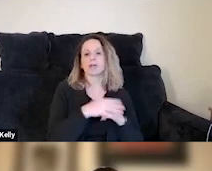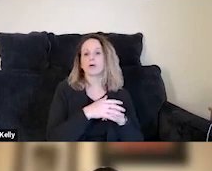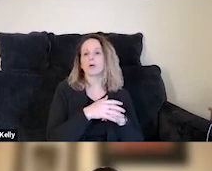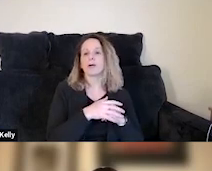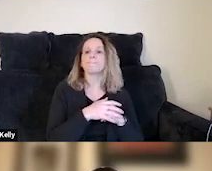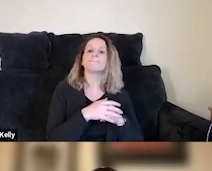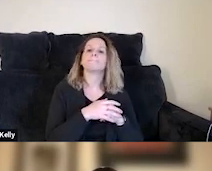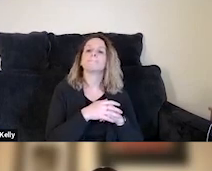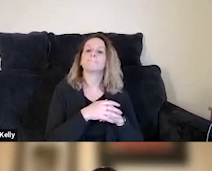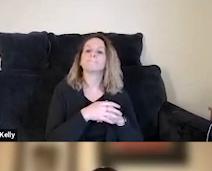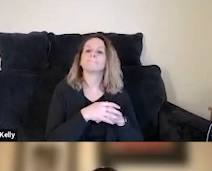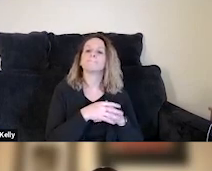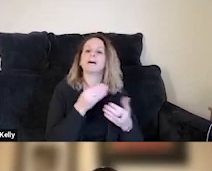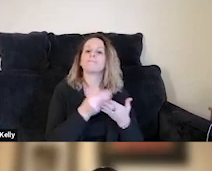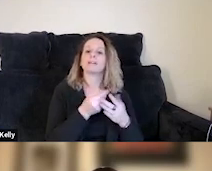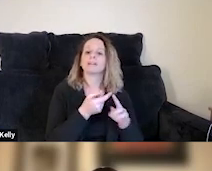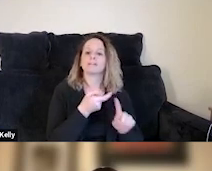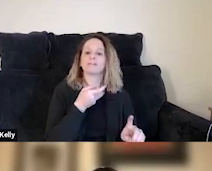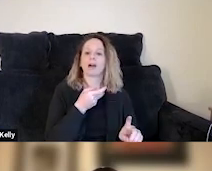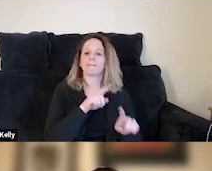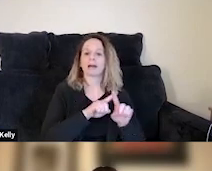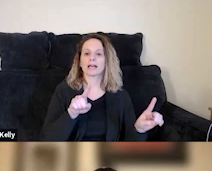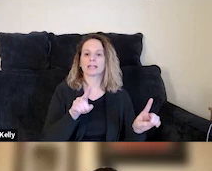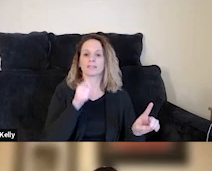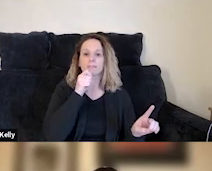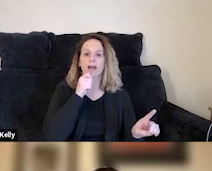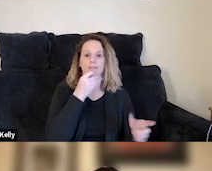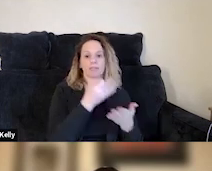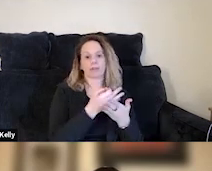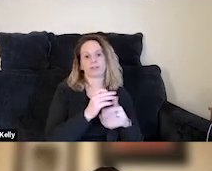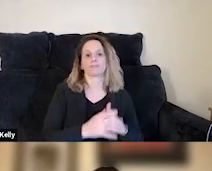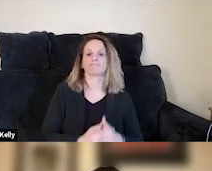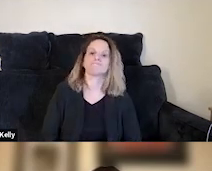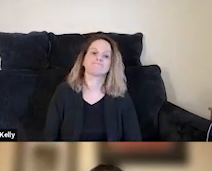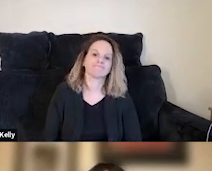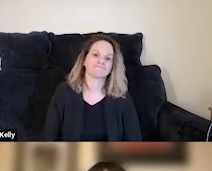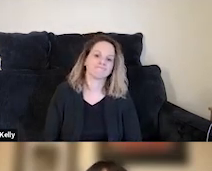funded by a a different private foundation. Okay.